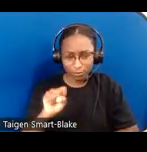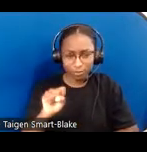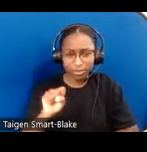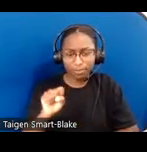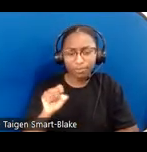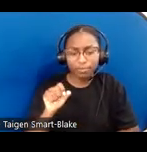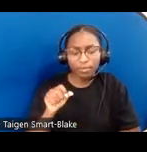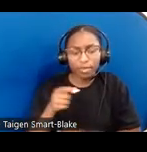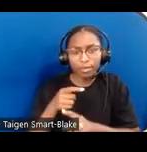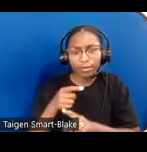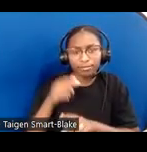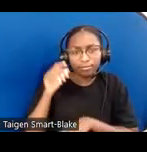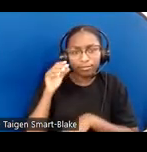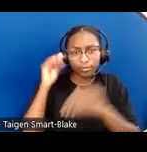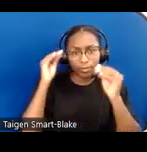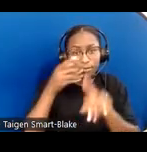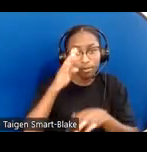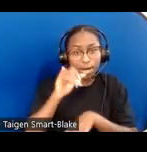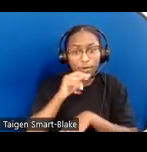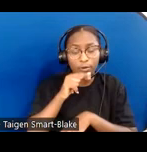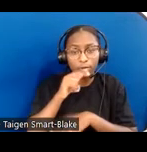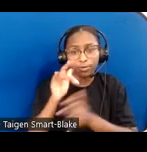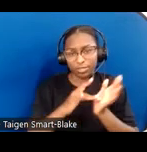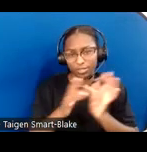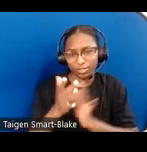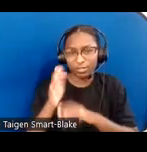Frankly, I've never been a big fan of the Beatitudes.